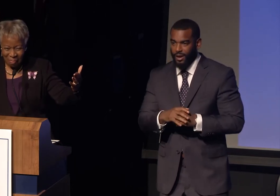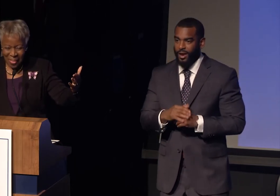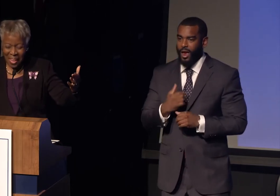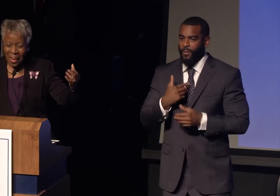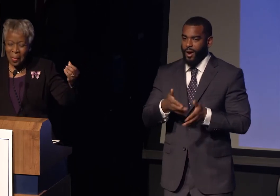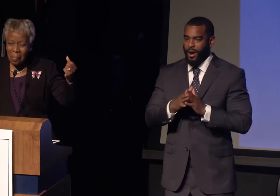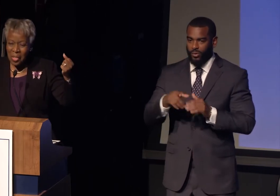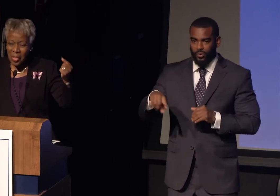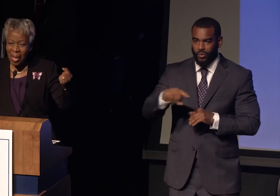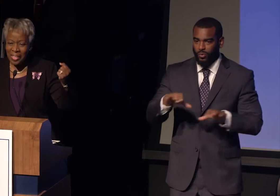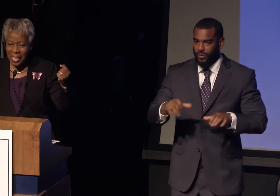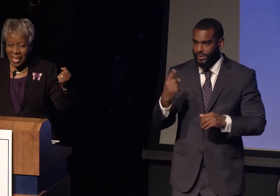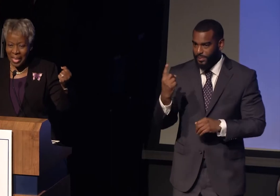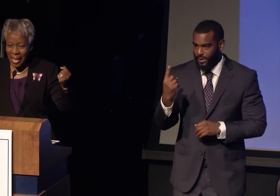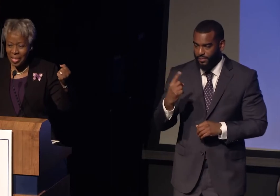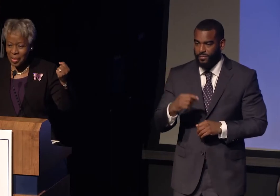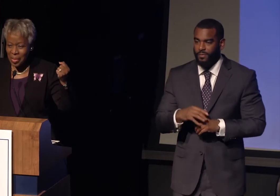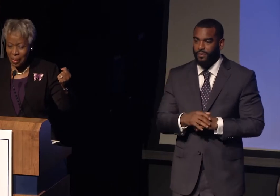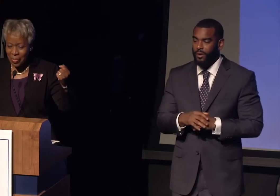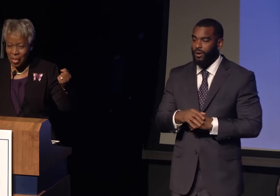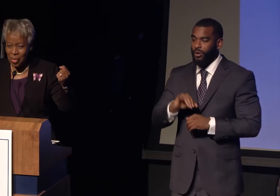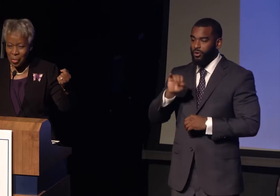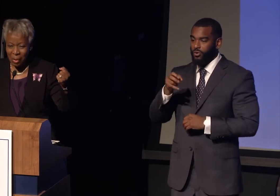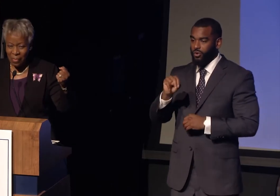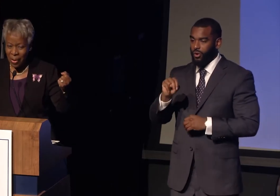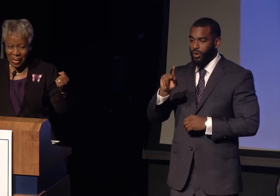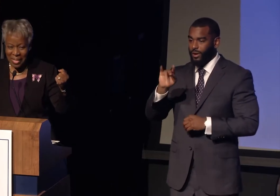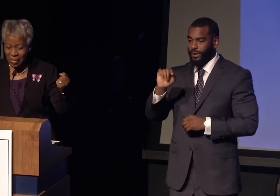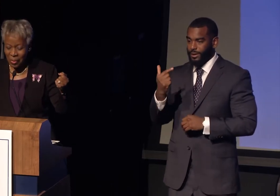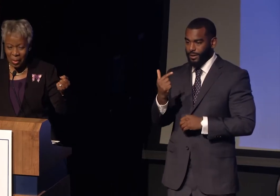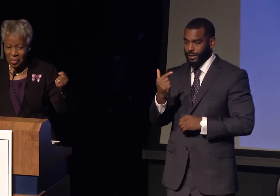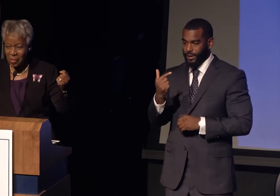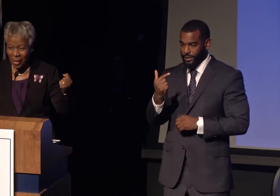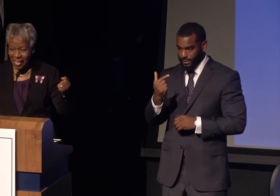But John King has stepped in to a very difficult space.